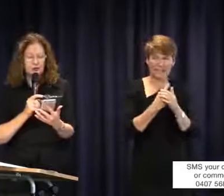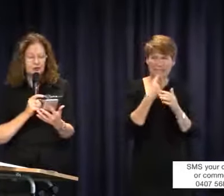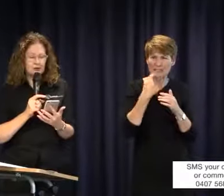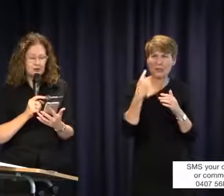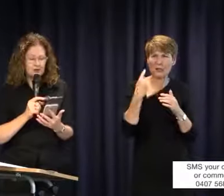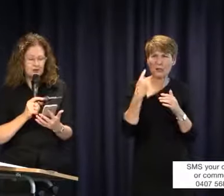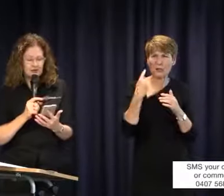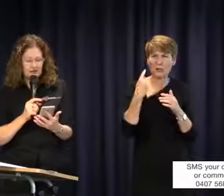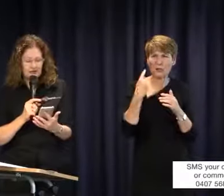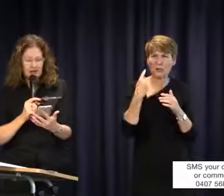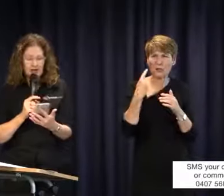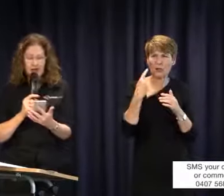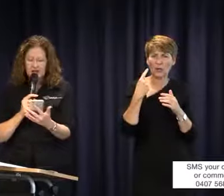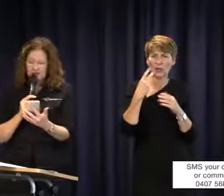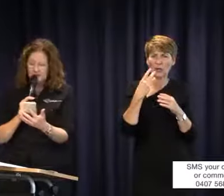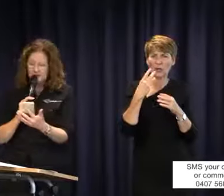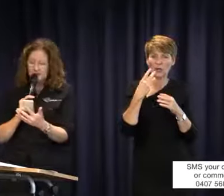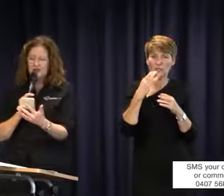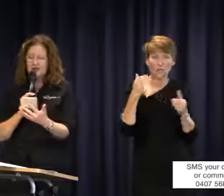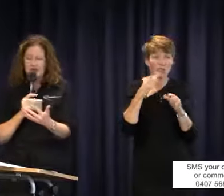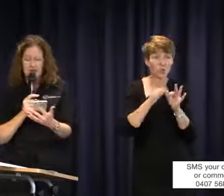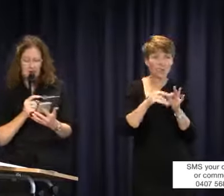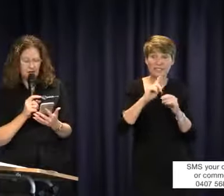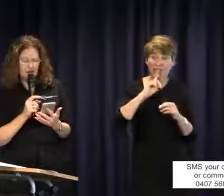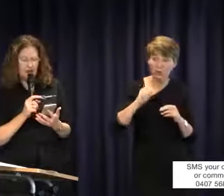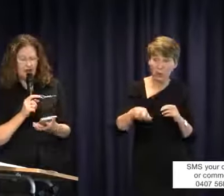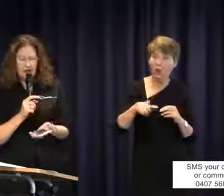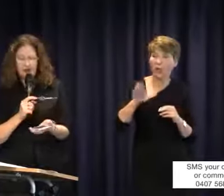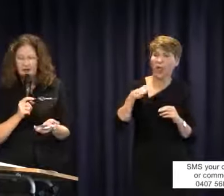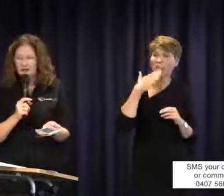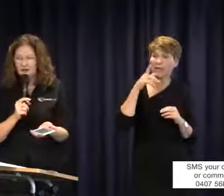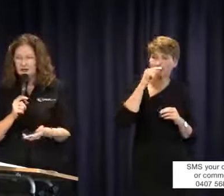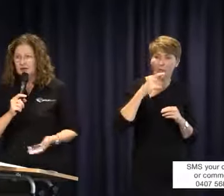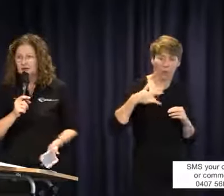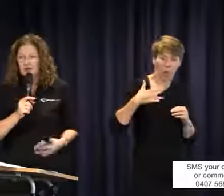are told that their job is to live caption classes. Is this unethical? I think that in